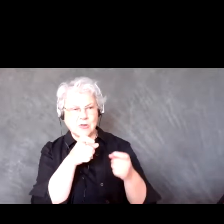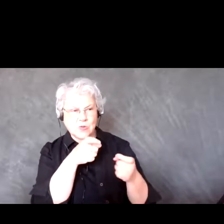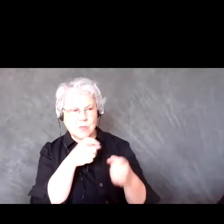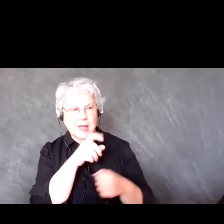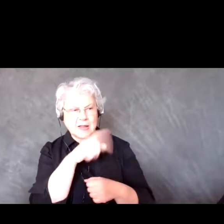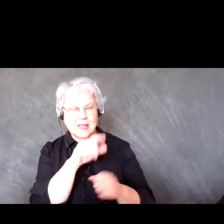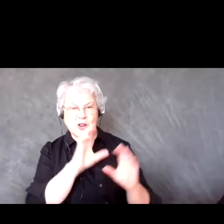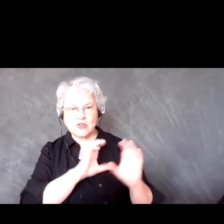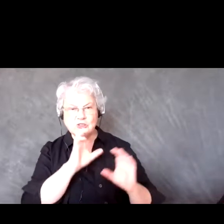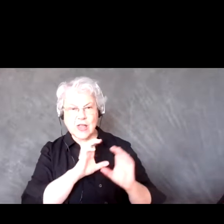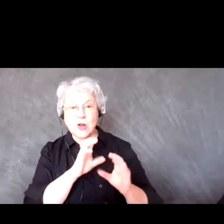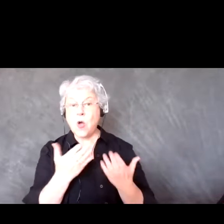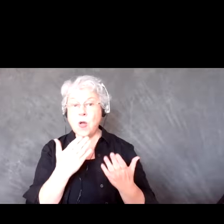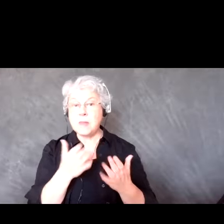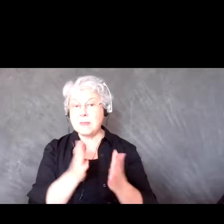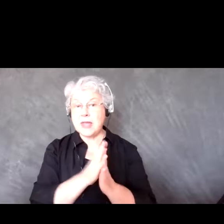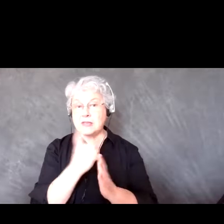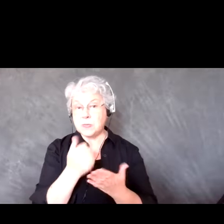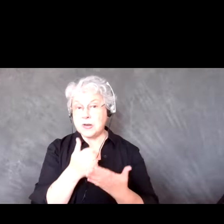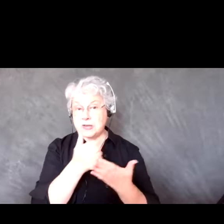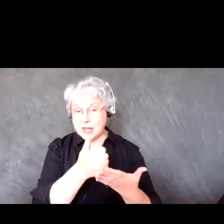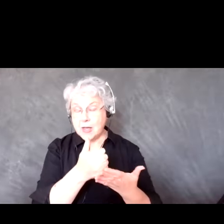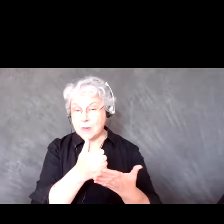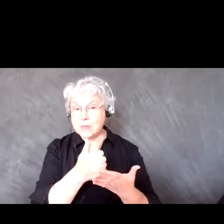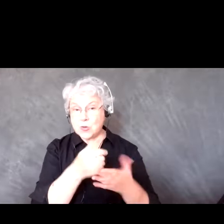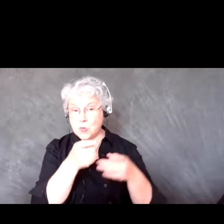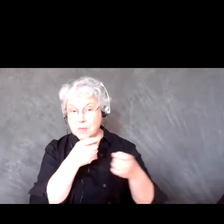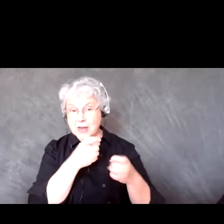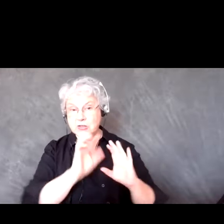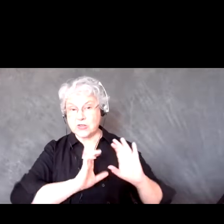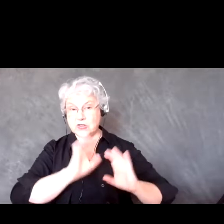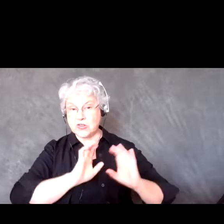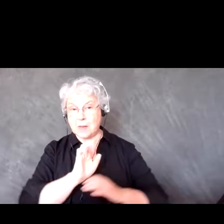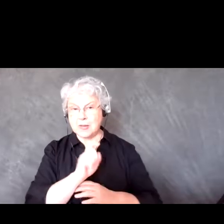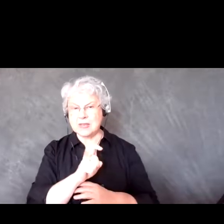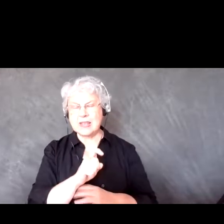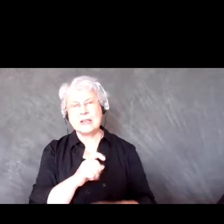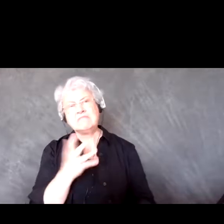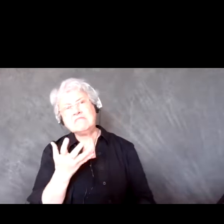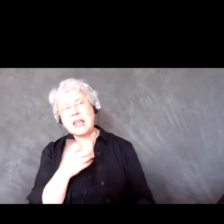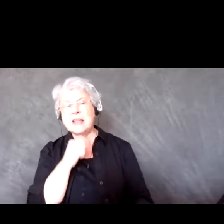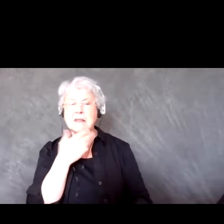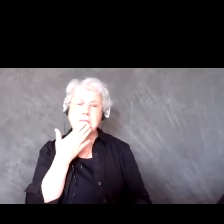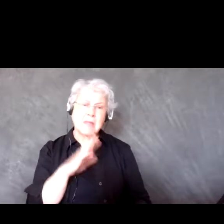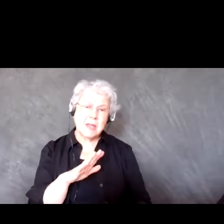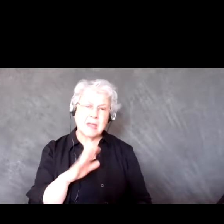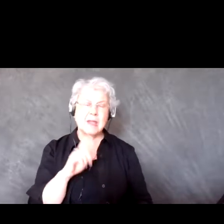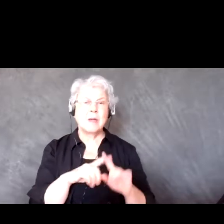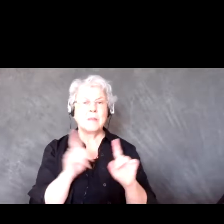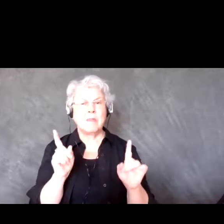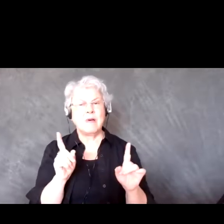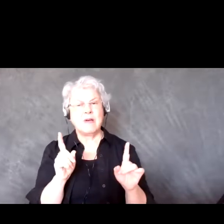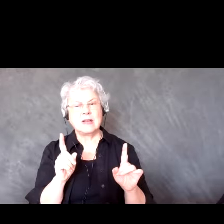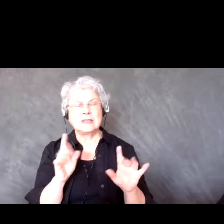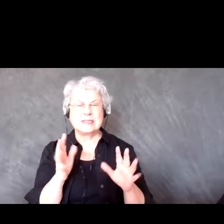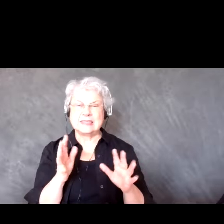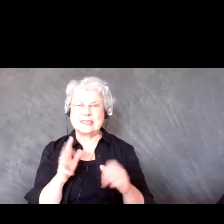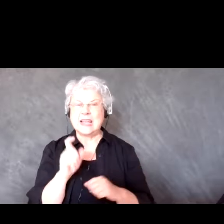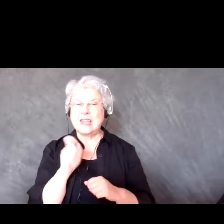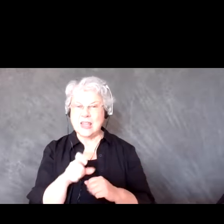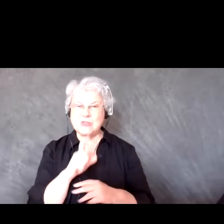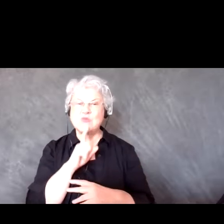you out with that in person, it's not terrible. But you do have to be just a lot more mindful